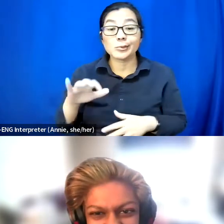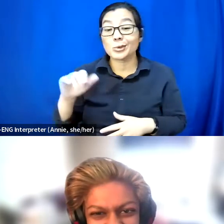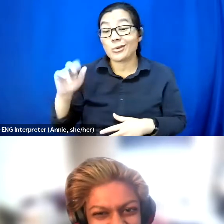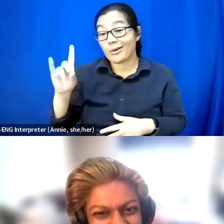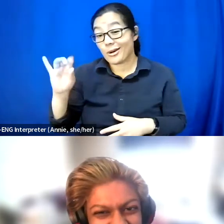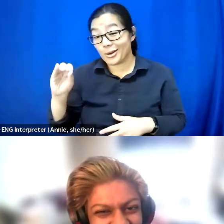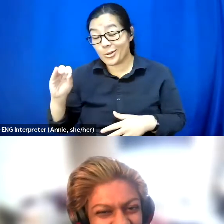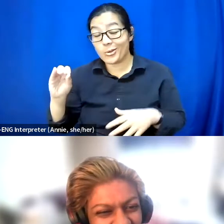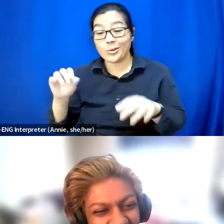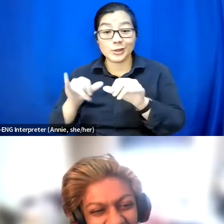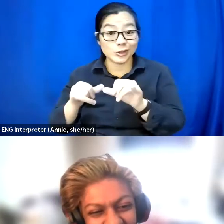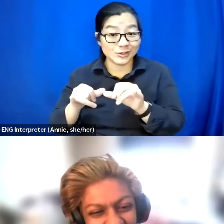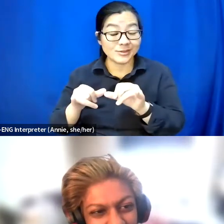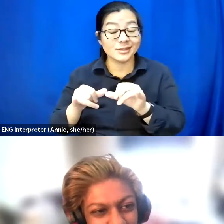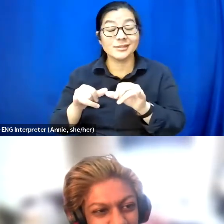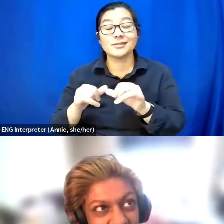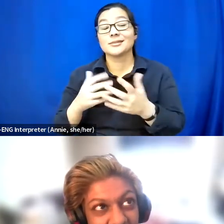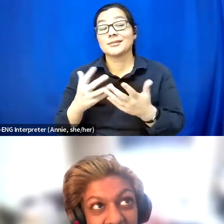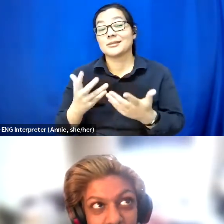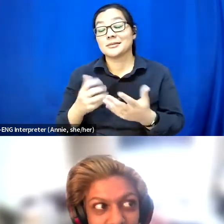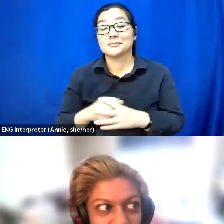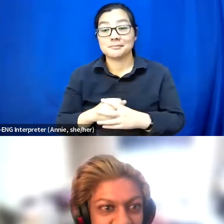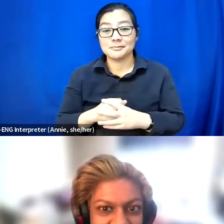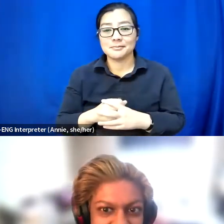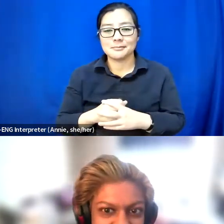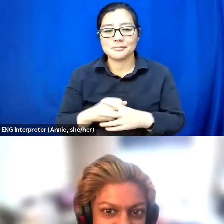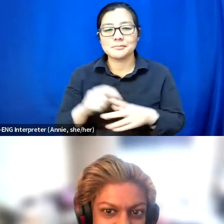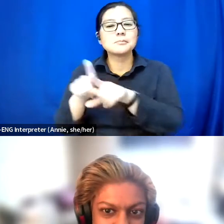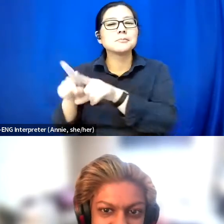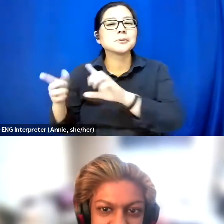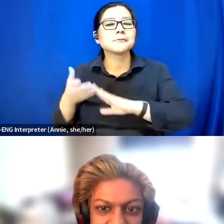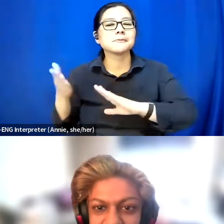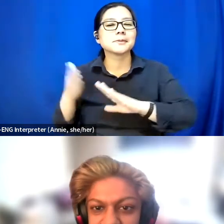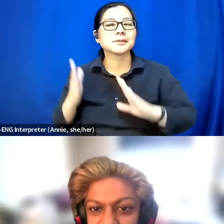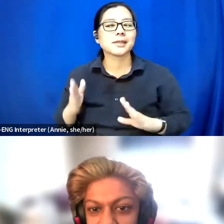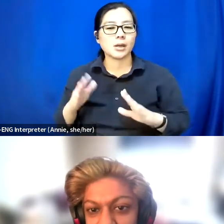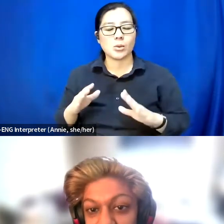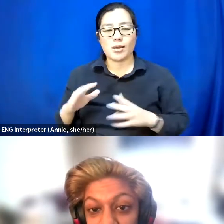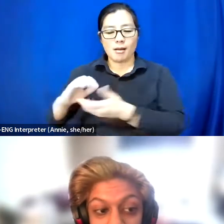I am also a facilitator with a collective called Crip.